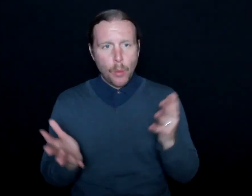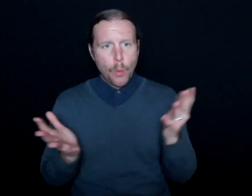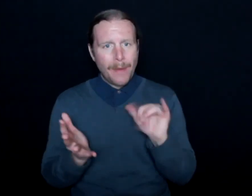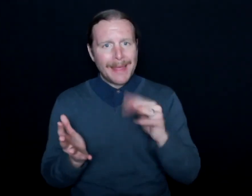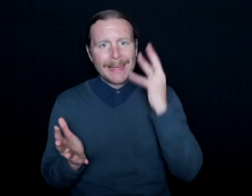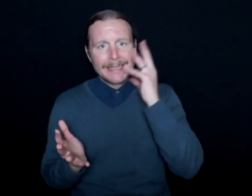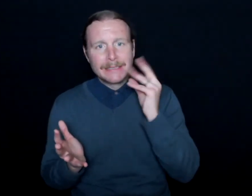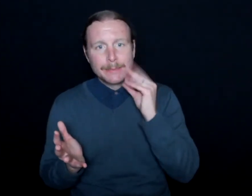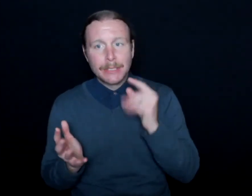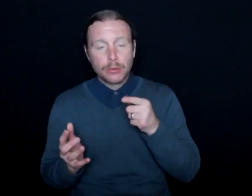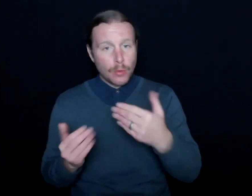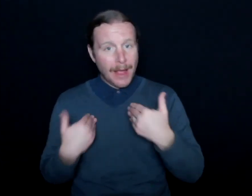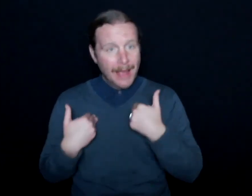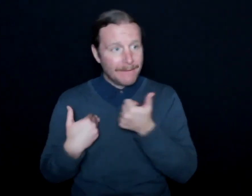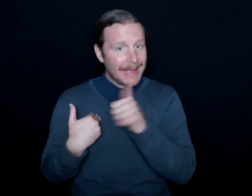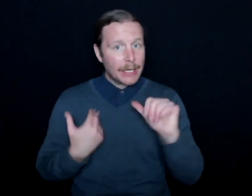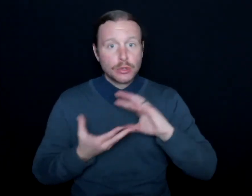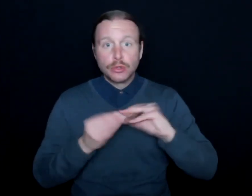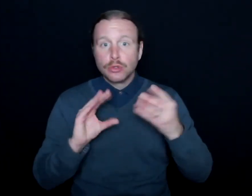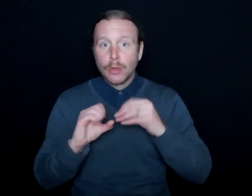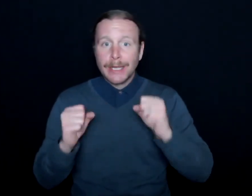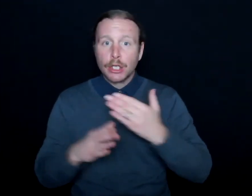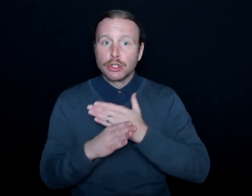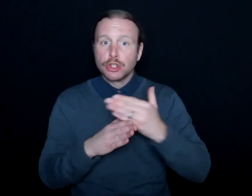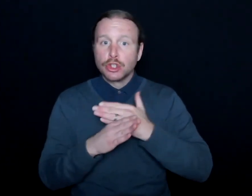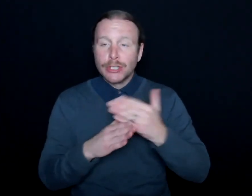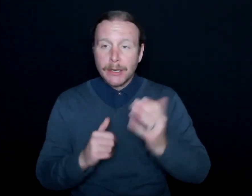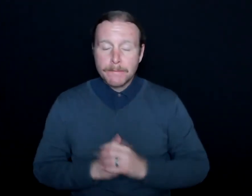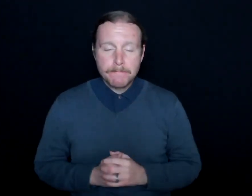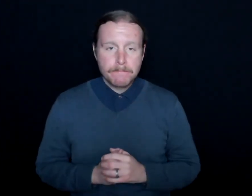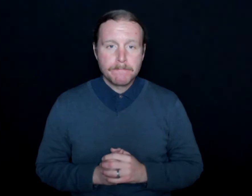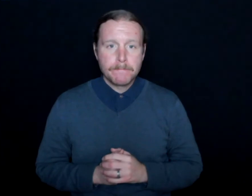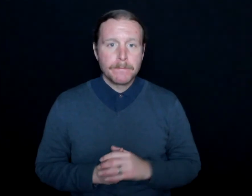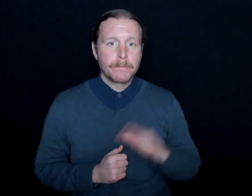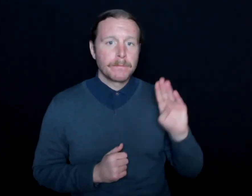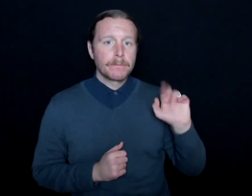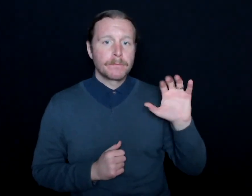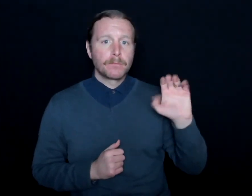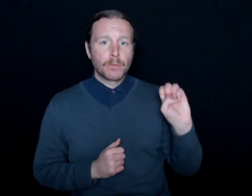And do you have any stories that you can share with us? Yeah.